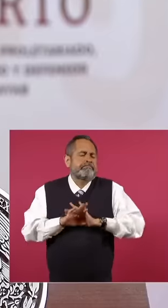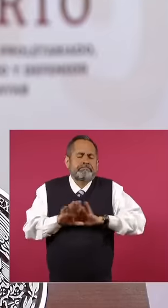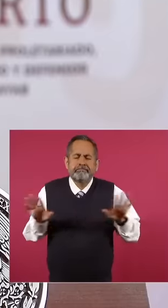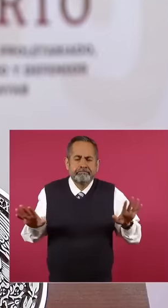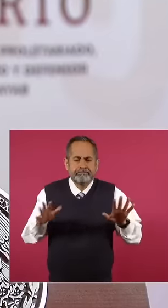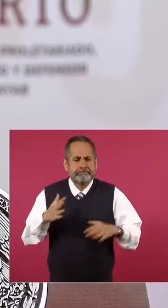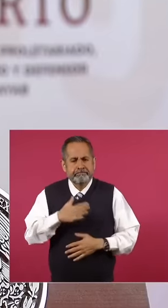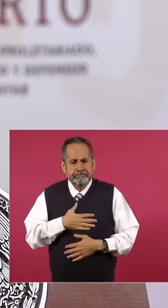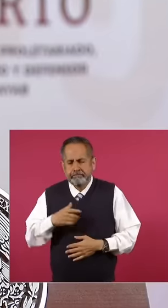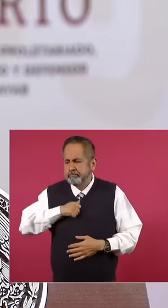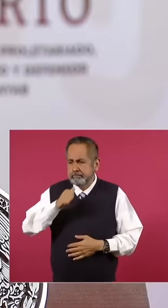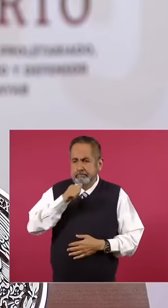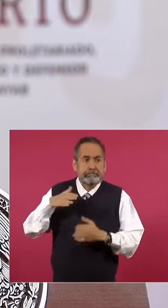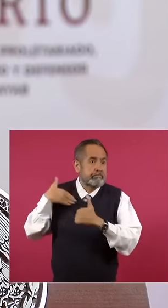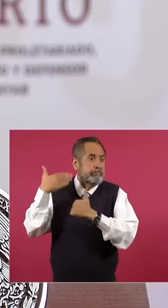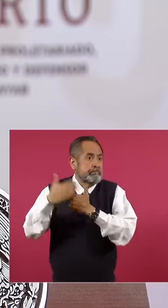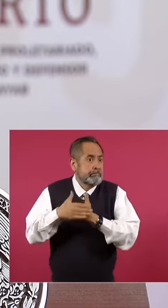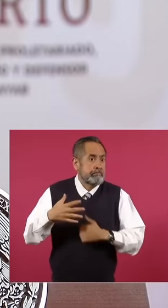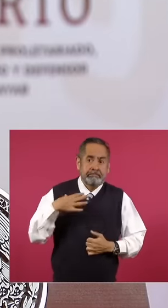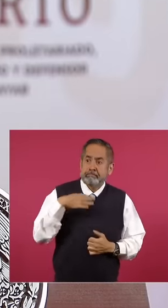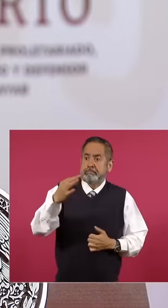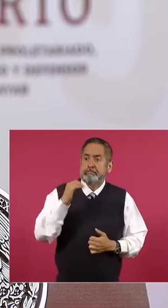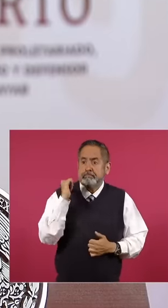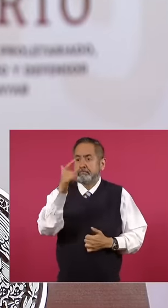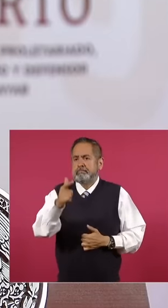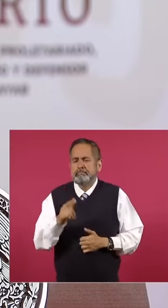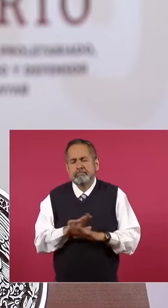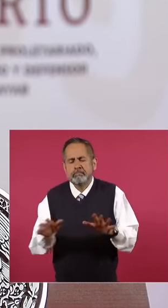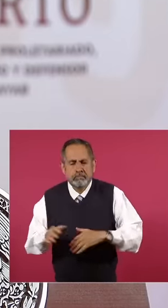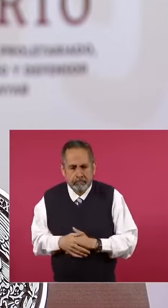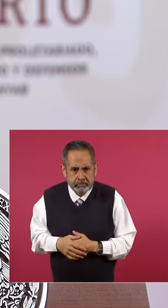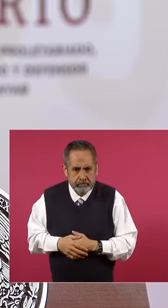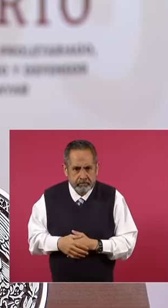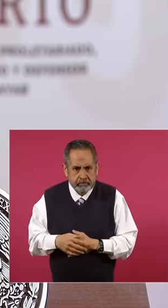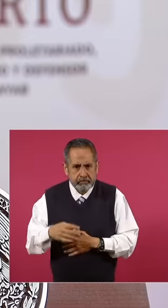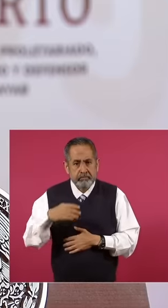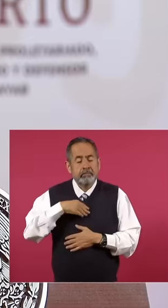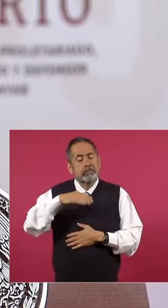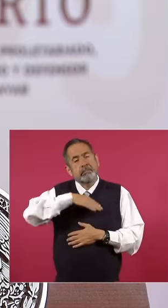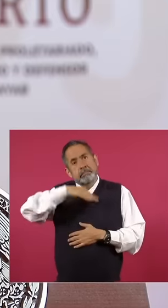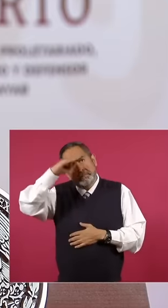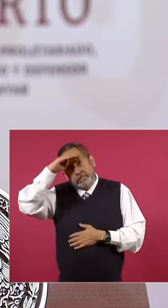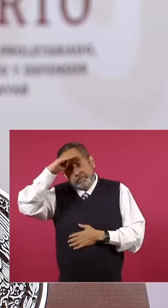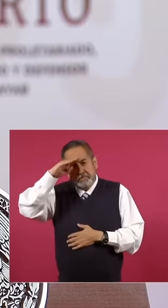nominated and I do not intend to, this does not mean that it does not change. seem in a sense that I accept